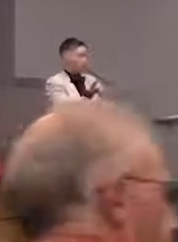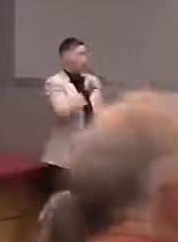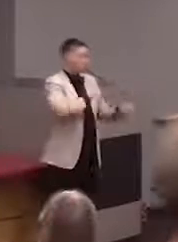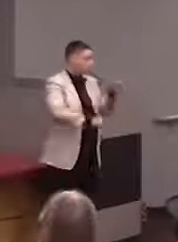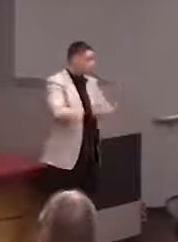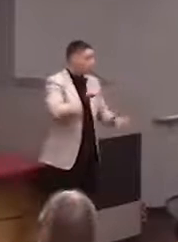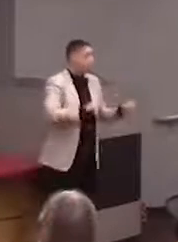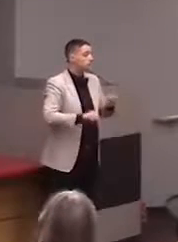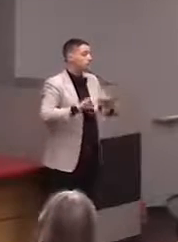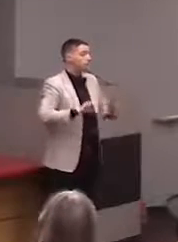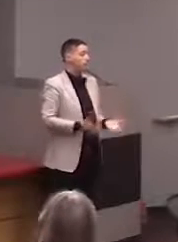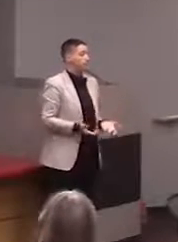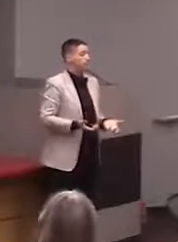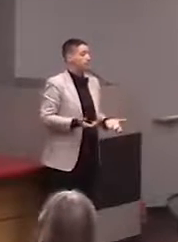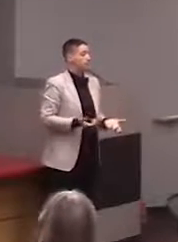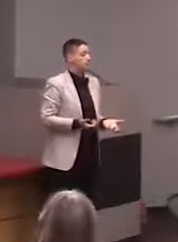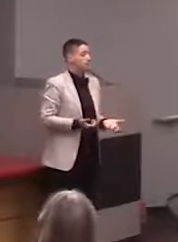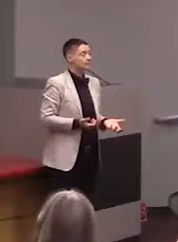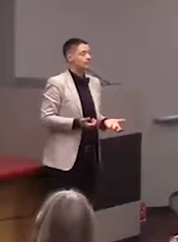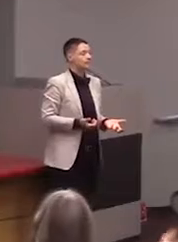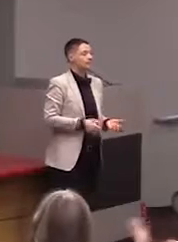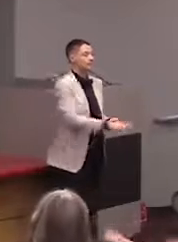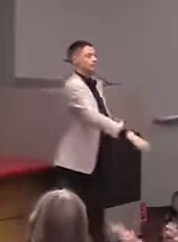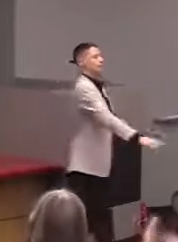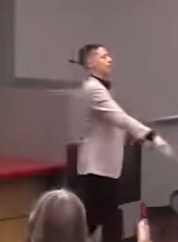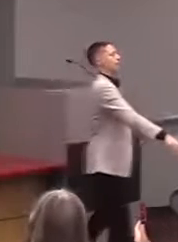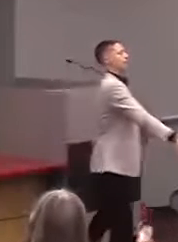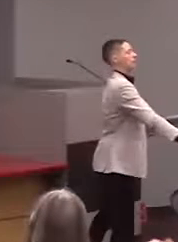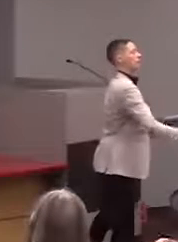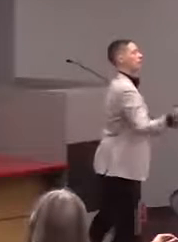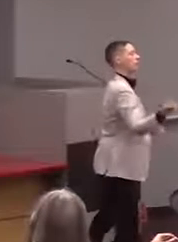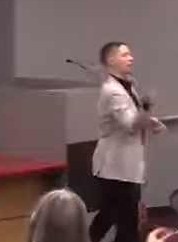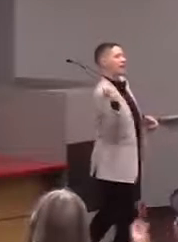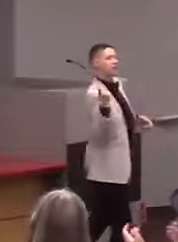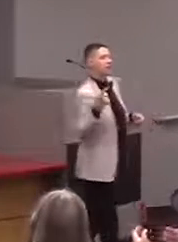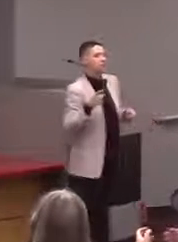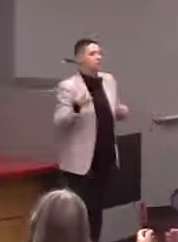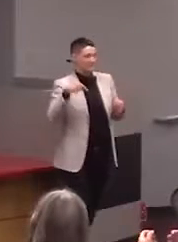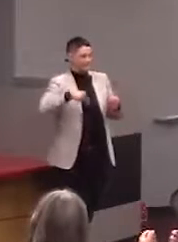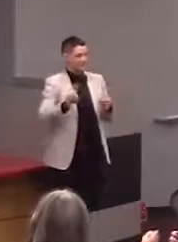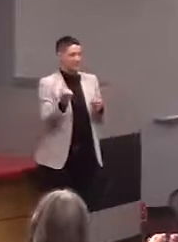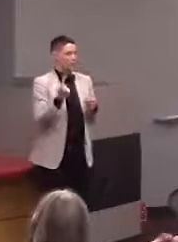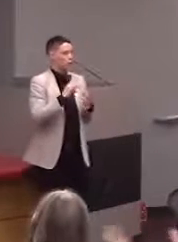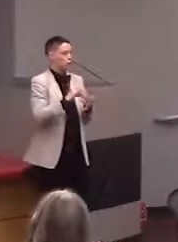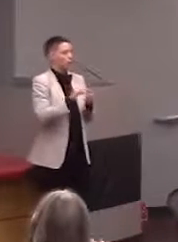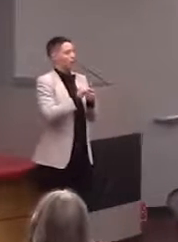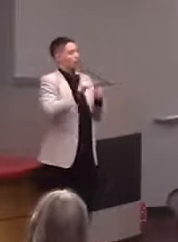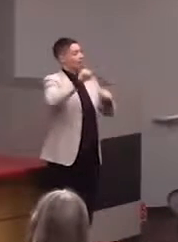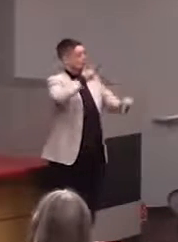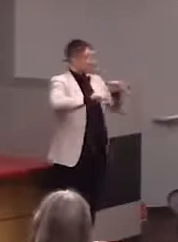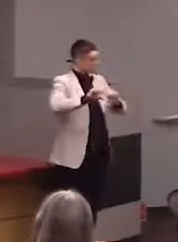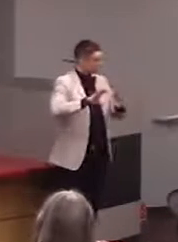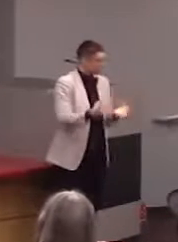that you do with schools, as well, for- We have. [Audience Member] For classes or... And if you wanted to order one, because they don't